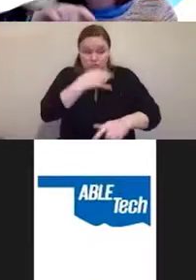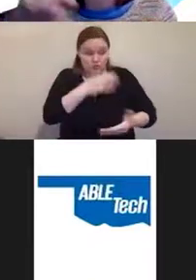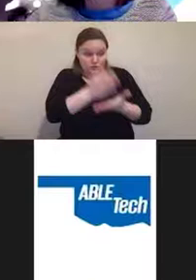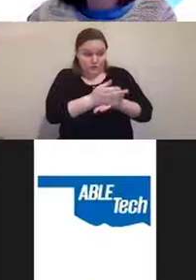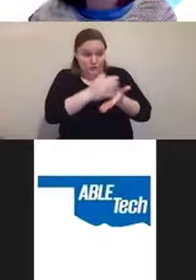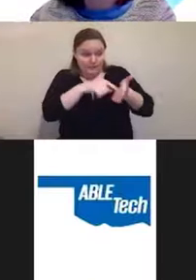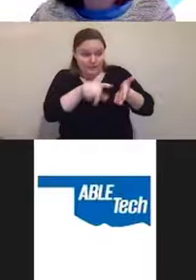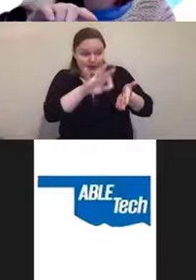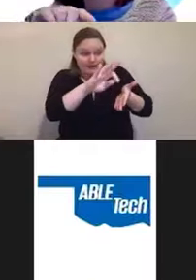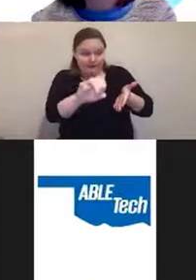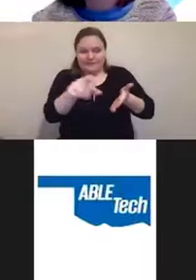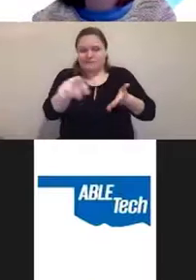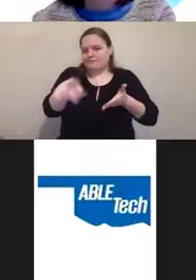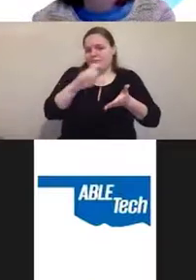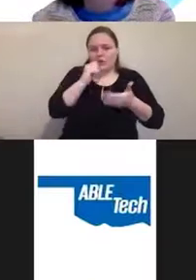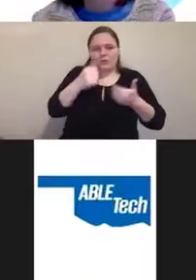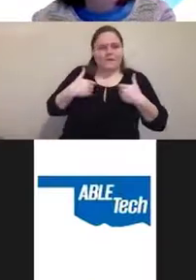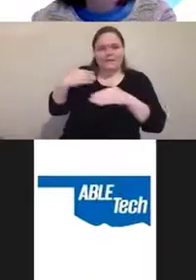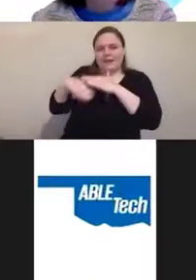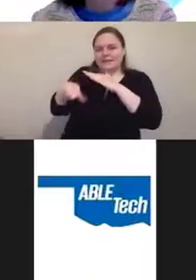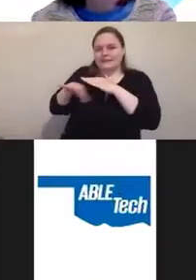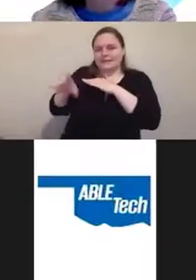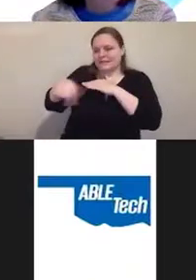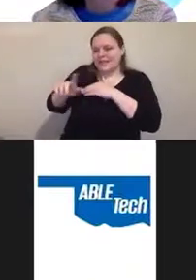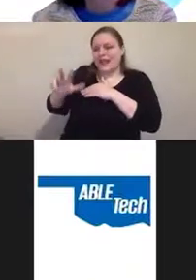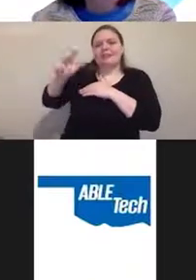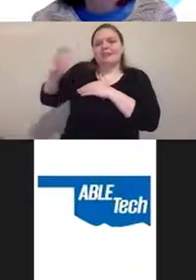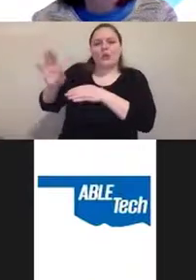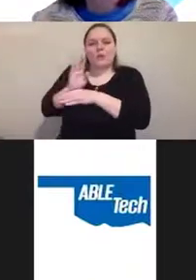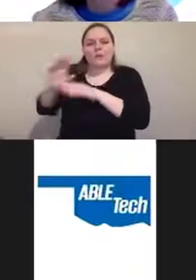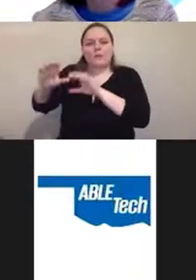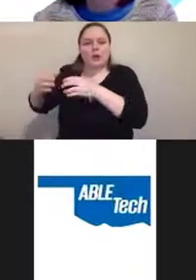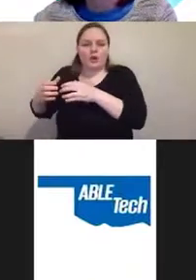you no longer have access to that third party, JavaScript.